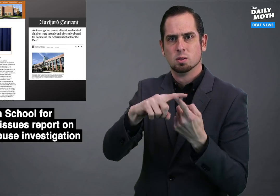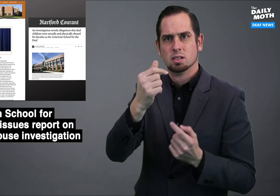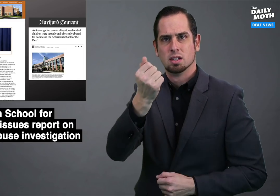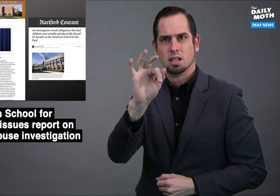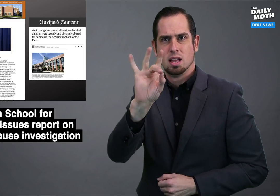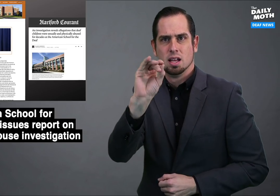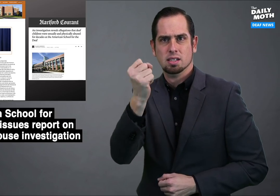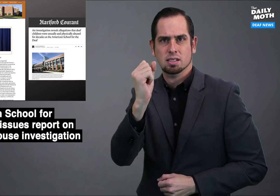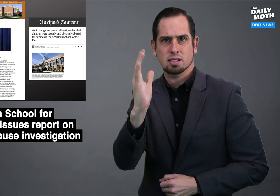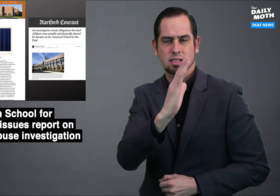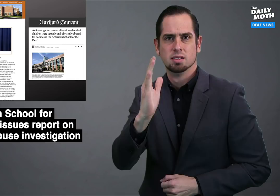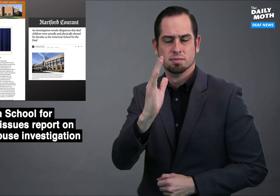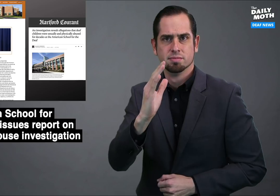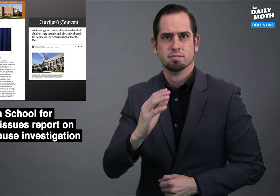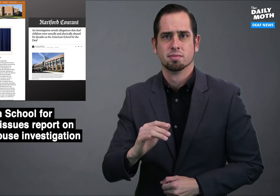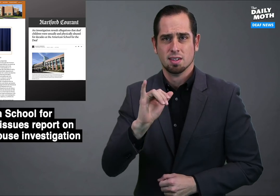to the 1980's.